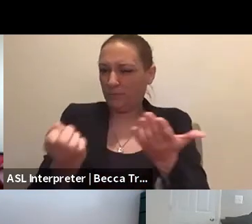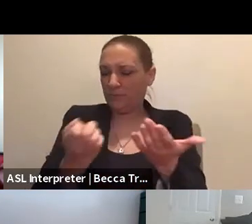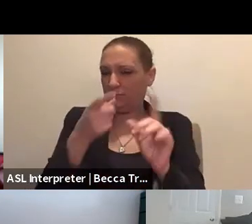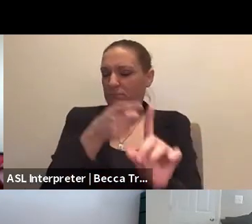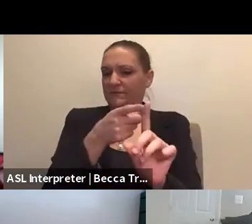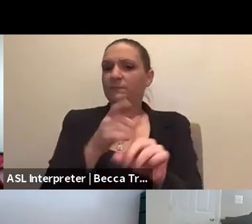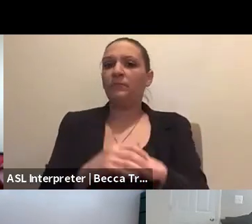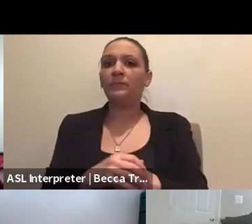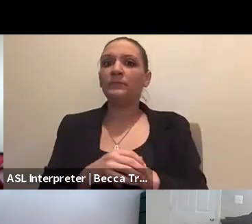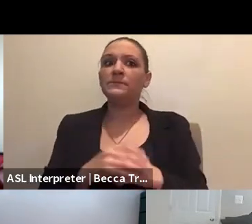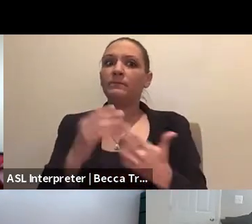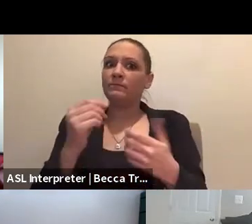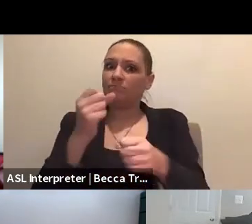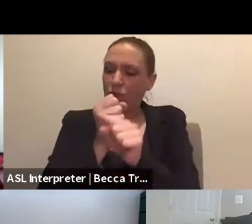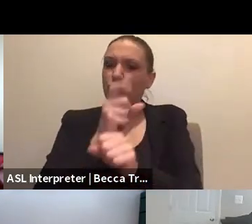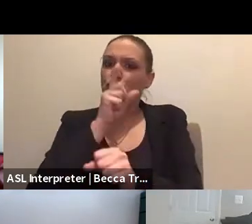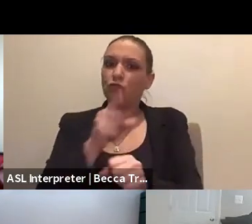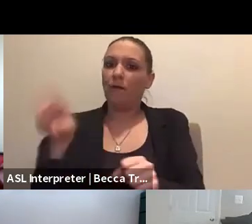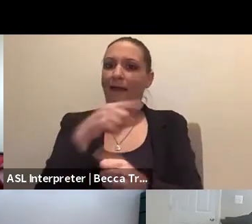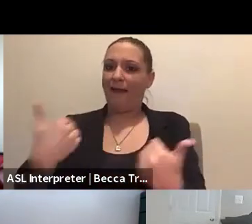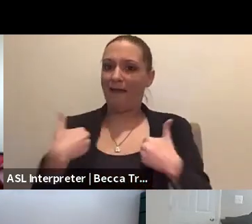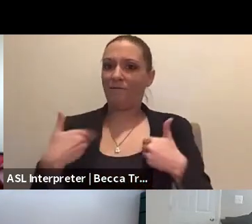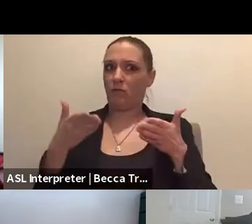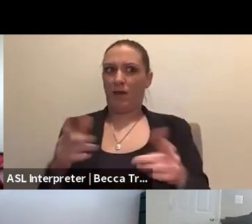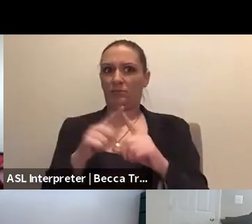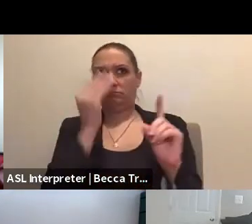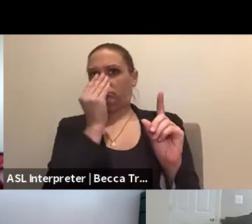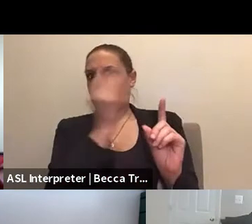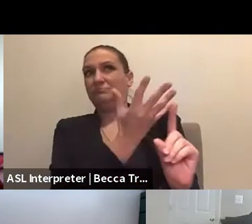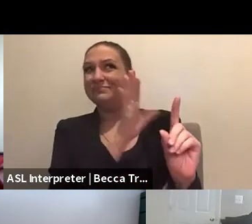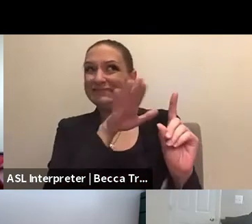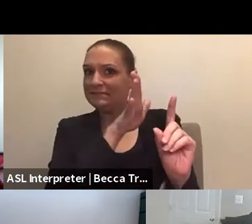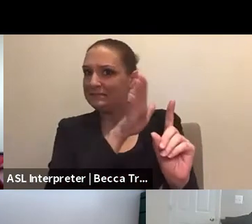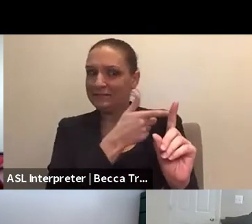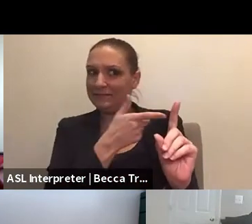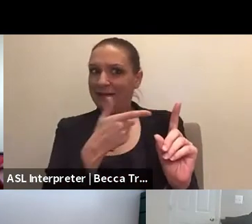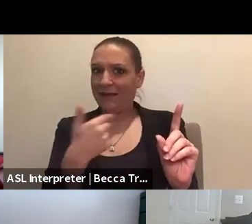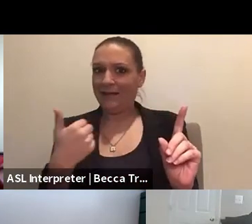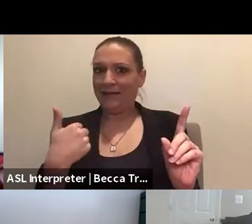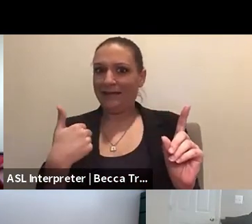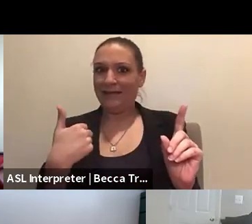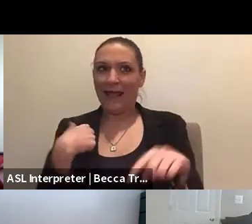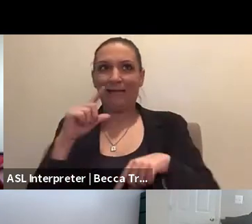and being certain that you have a way to notify them, that you're not gonna be able to stay at home for long